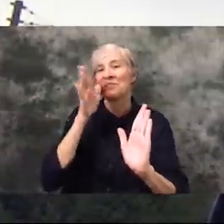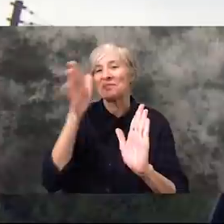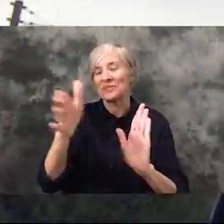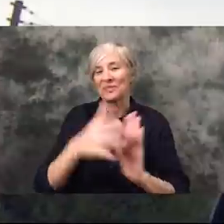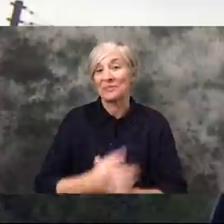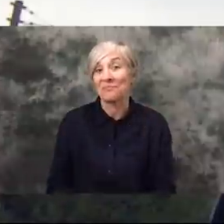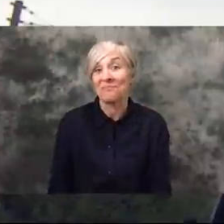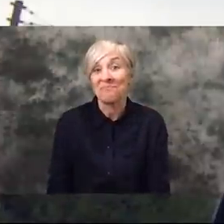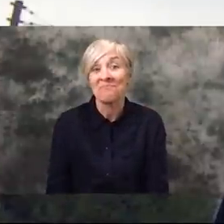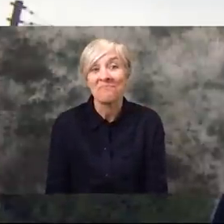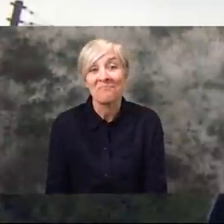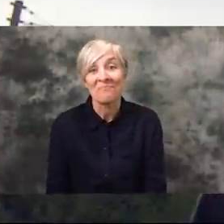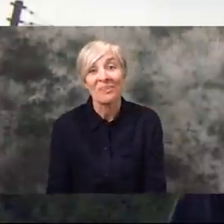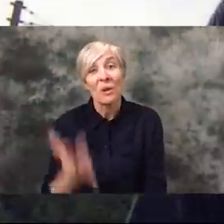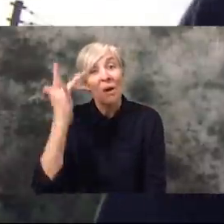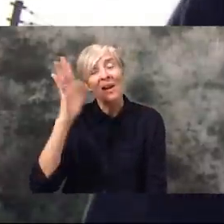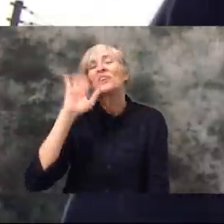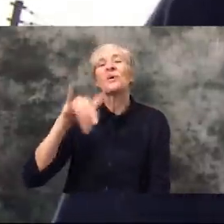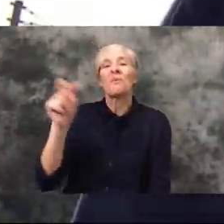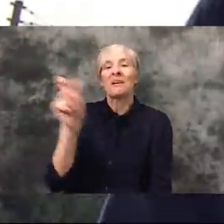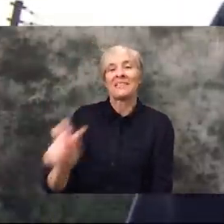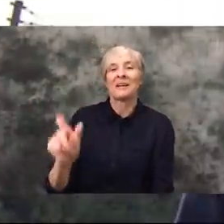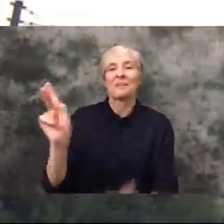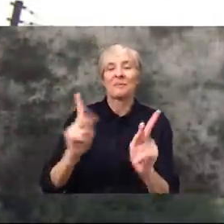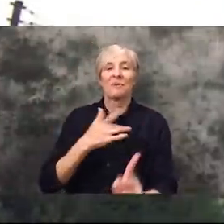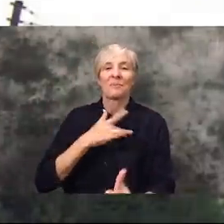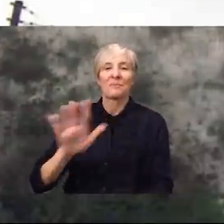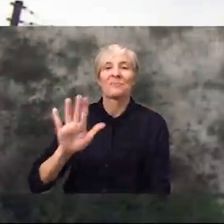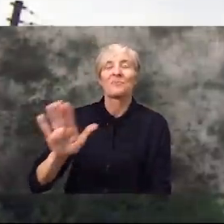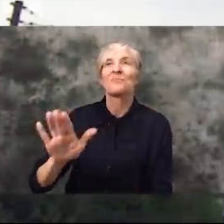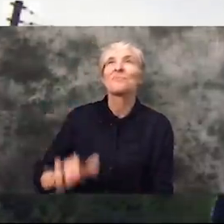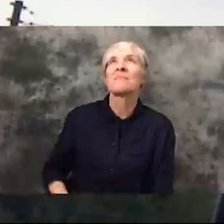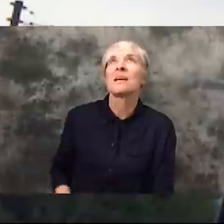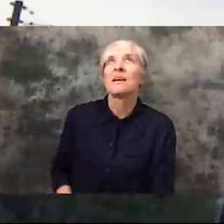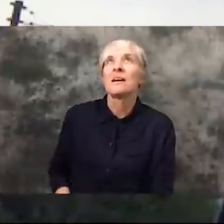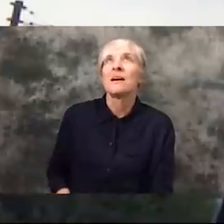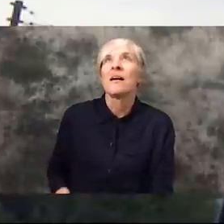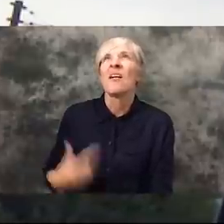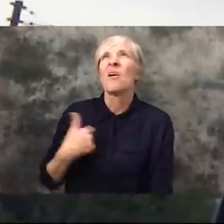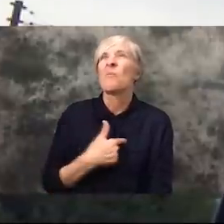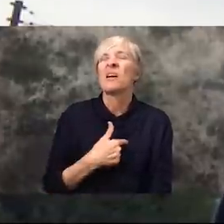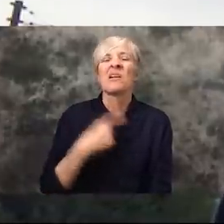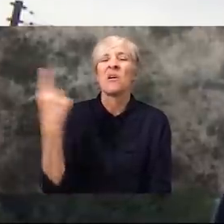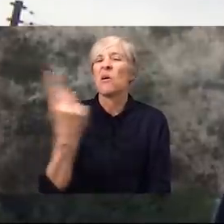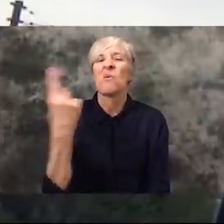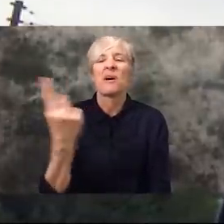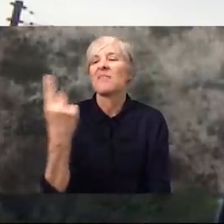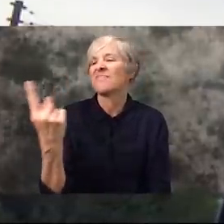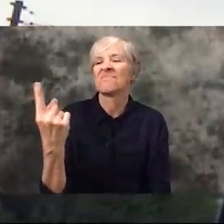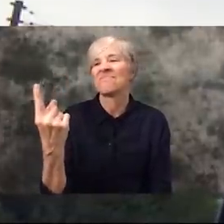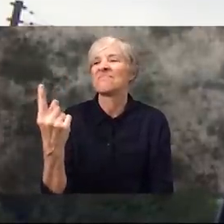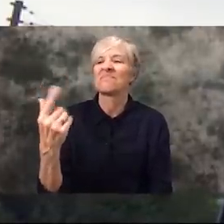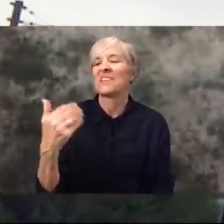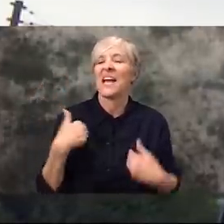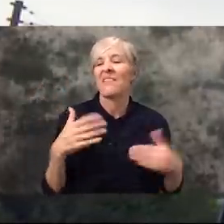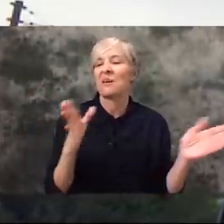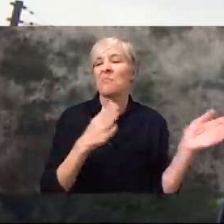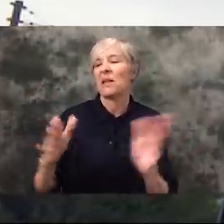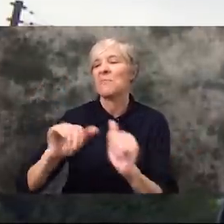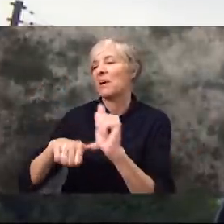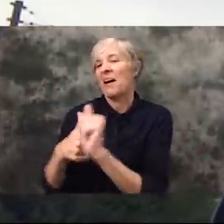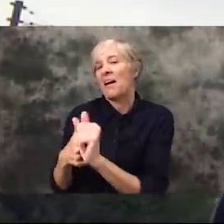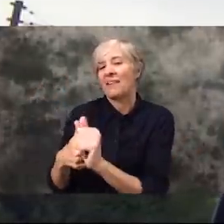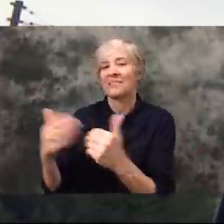future. Because it's always been said that we always have an ace up our